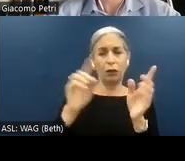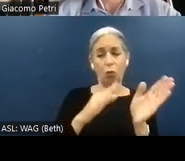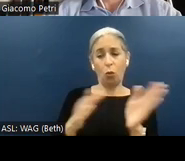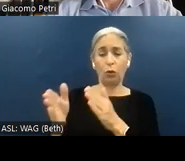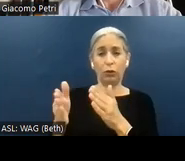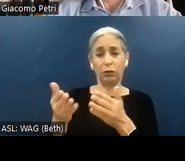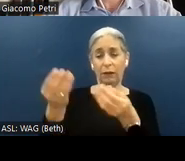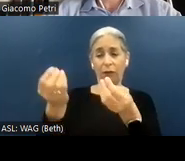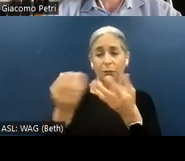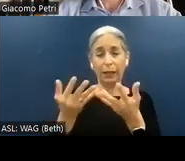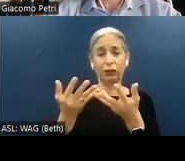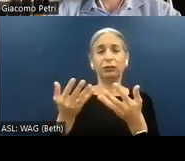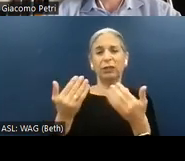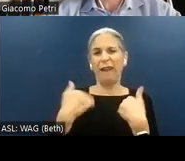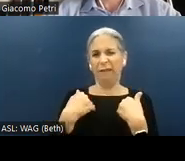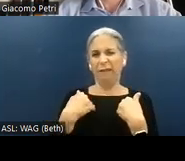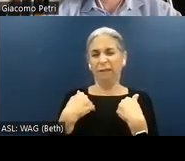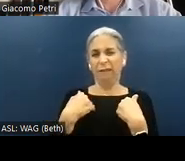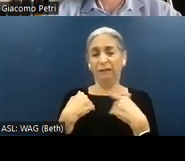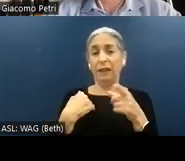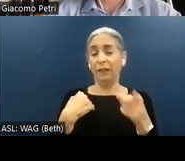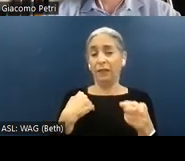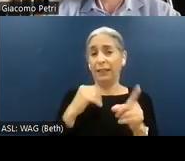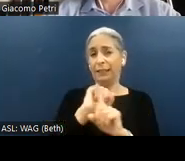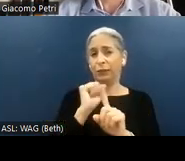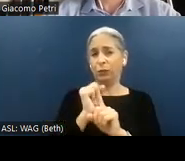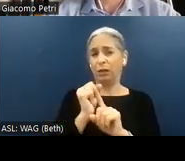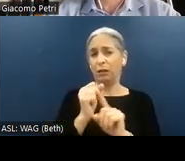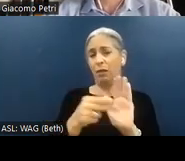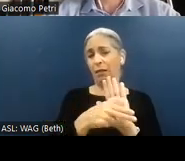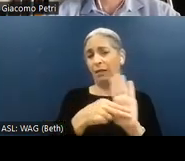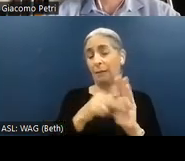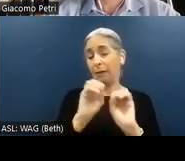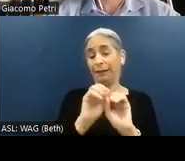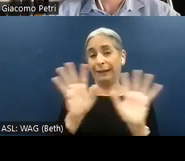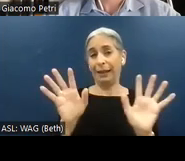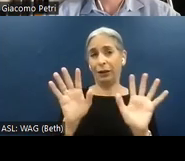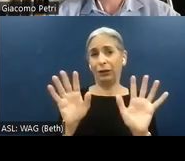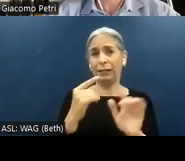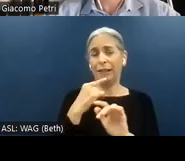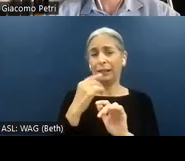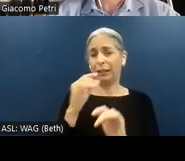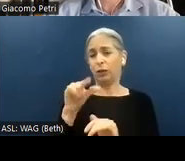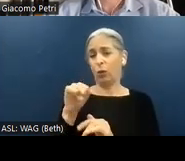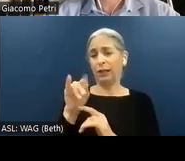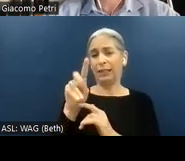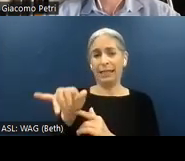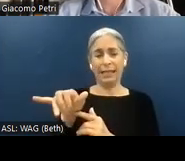In this case, the input label is clear. NVDA says quantity. The element role or tie is